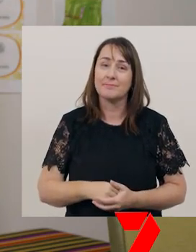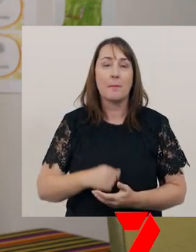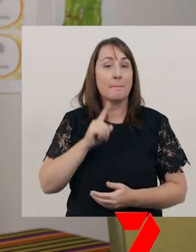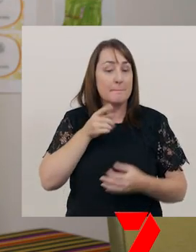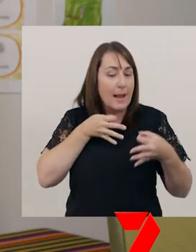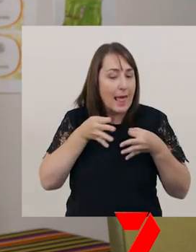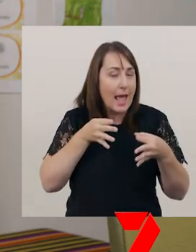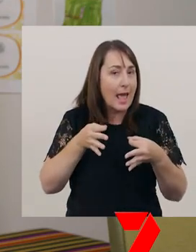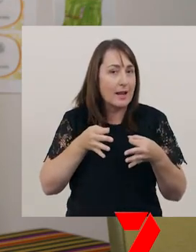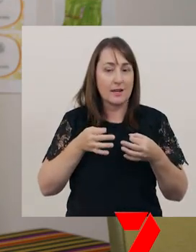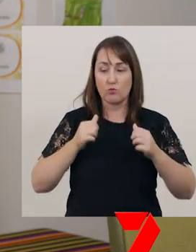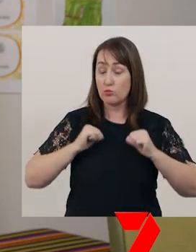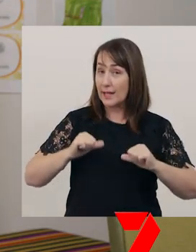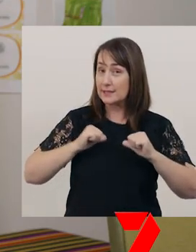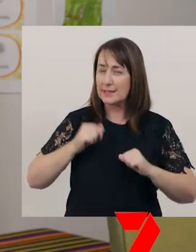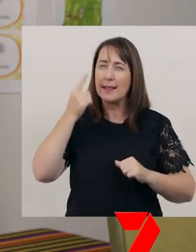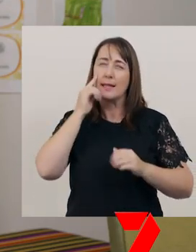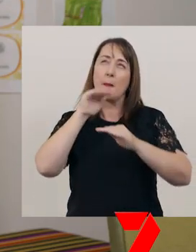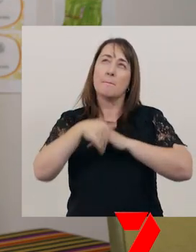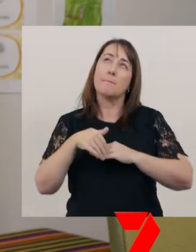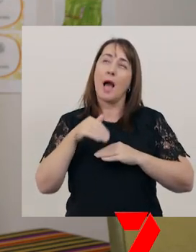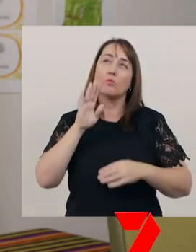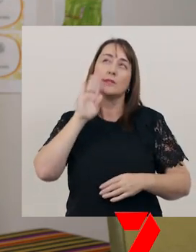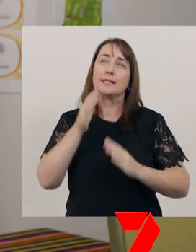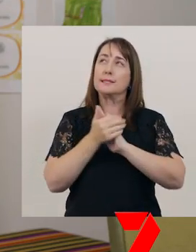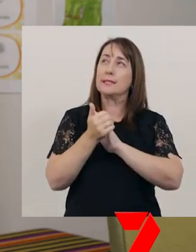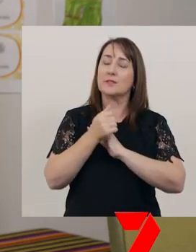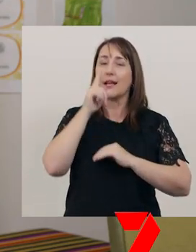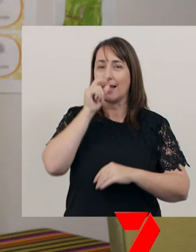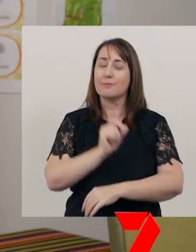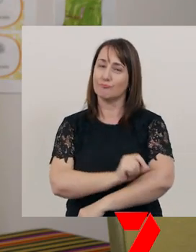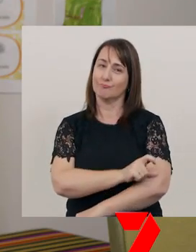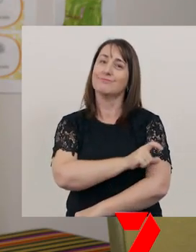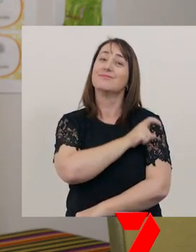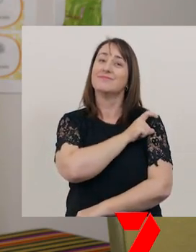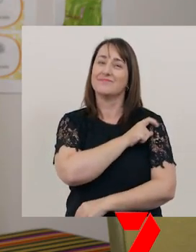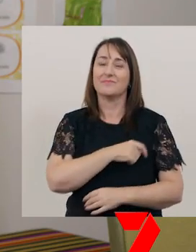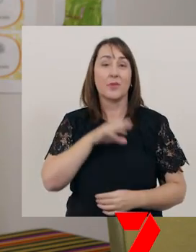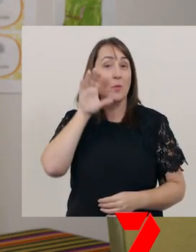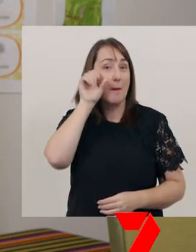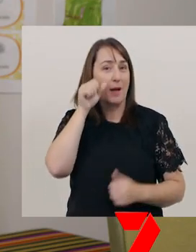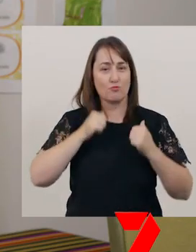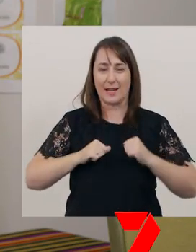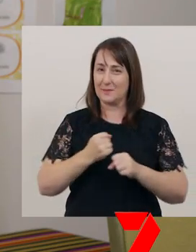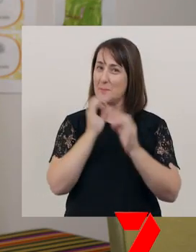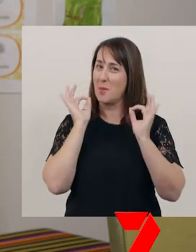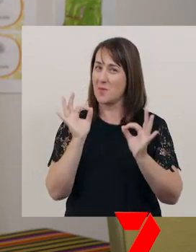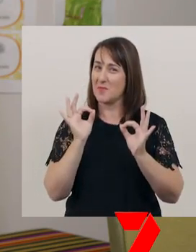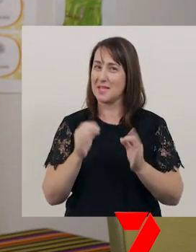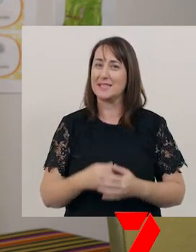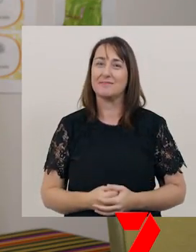and thinking about presentation skills can help you feel more confident. And remember, practise makes perfect.